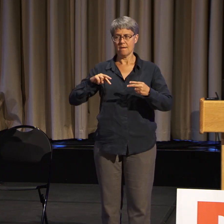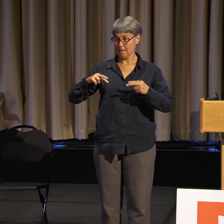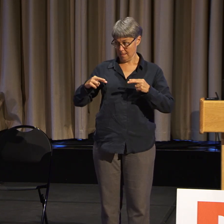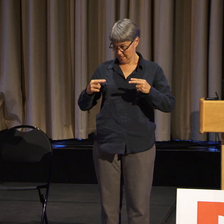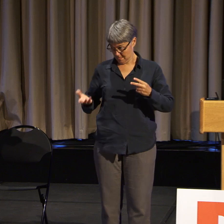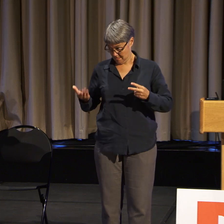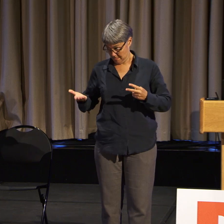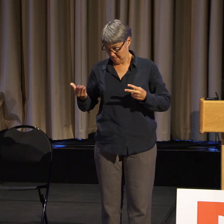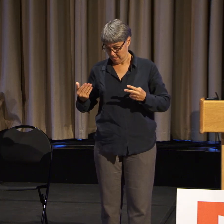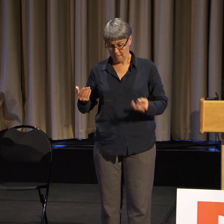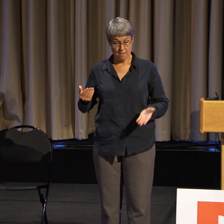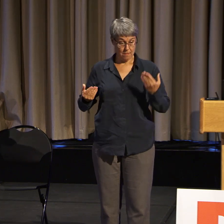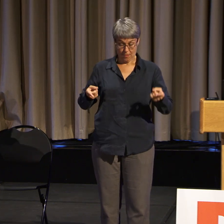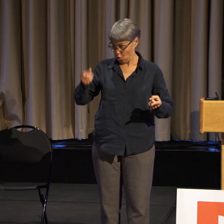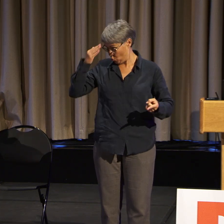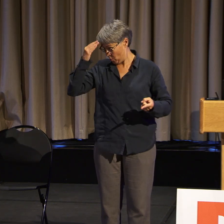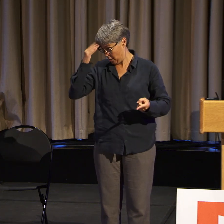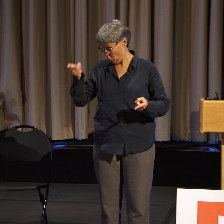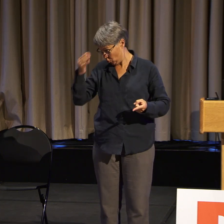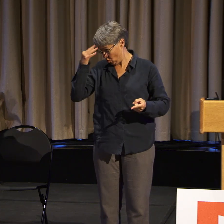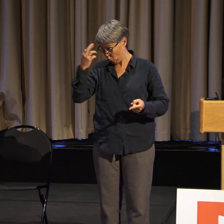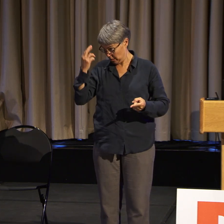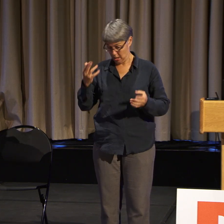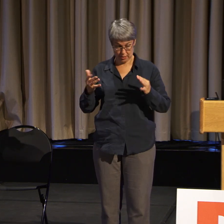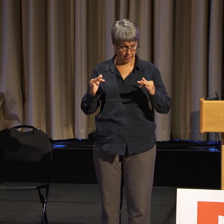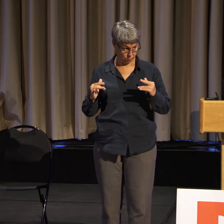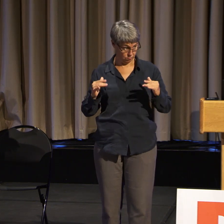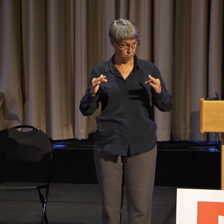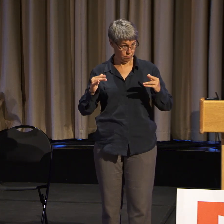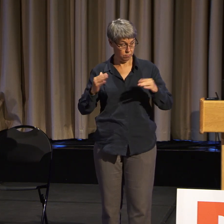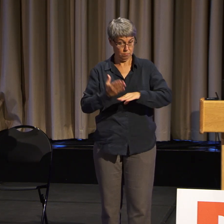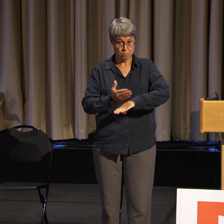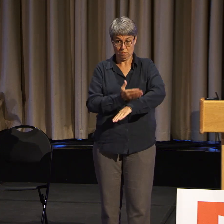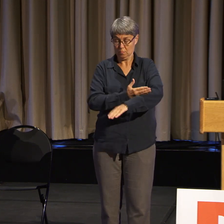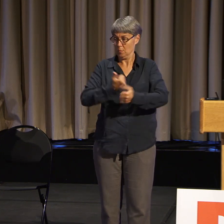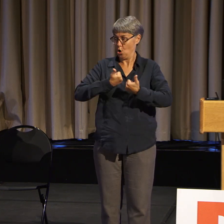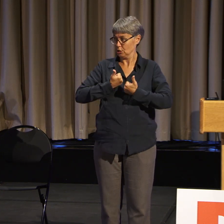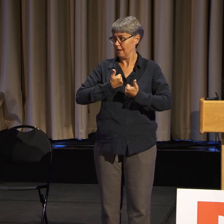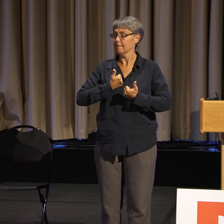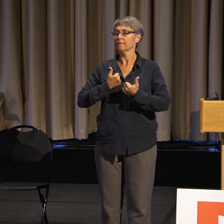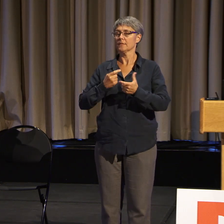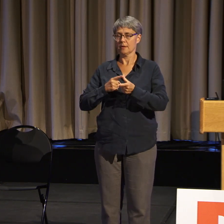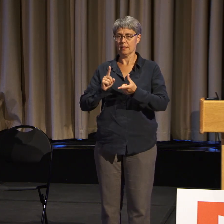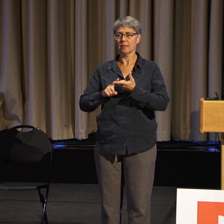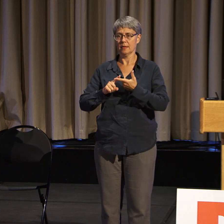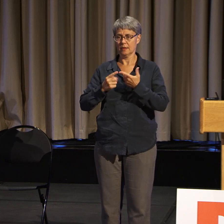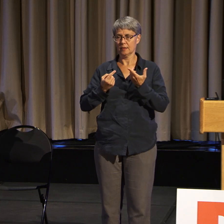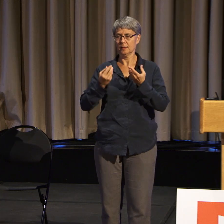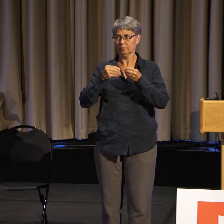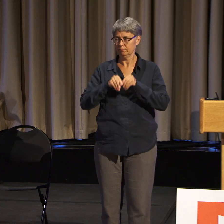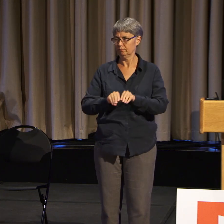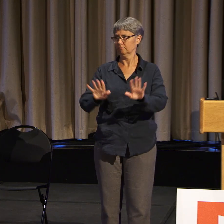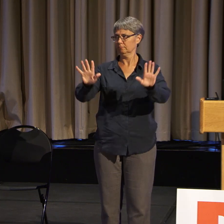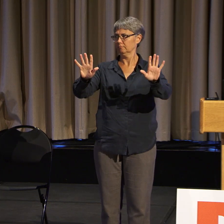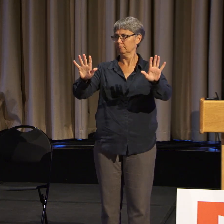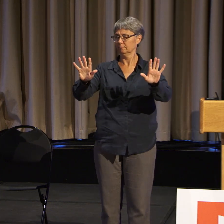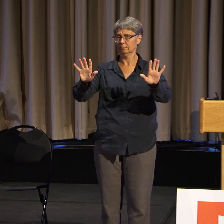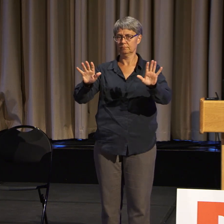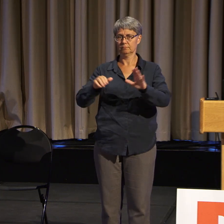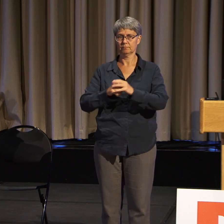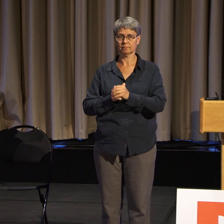to know what that means, telling people that look, this is hard